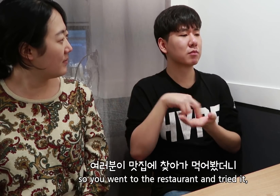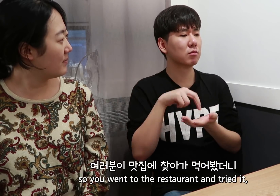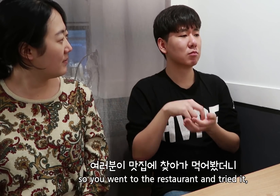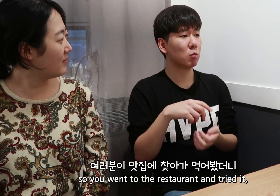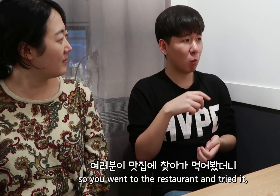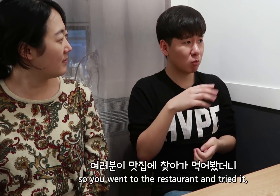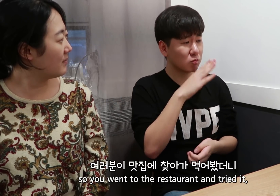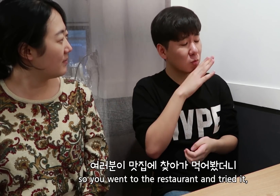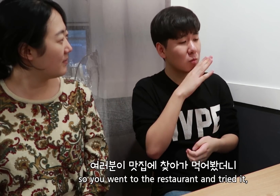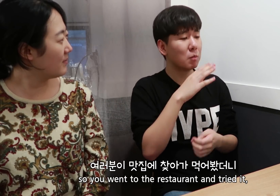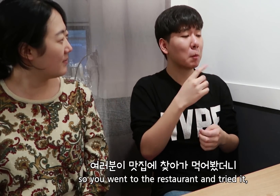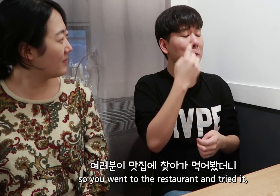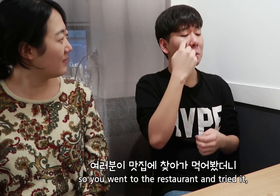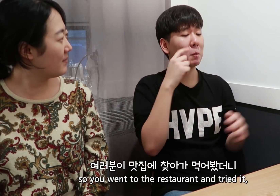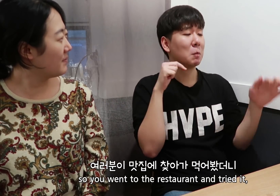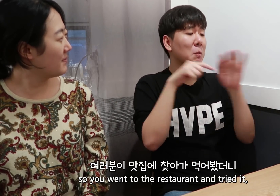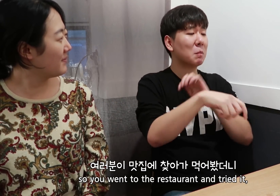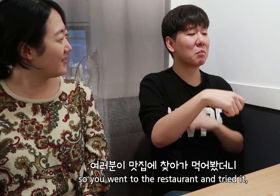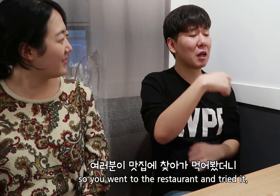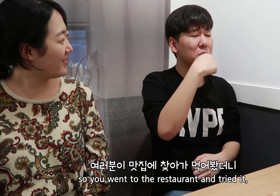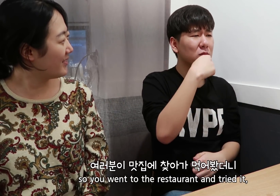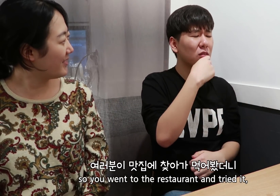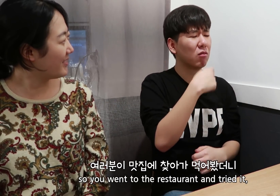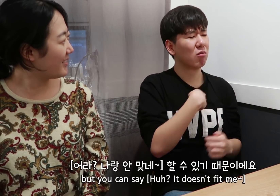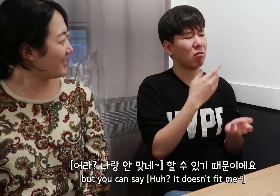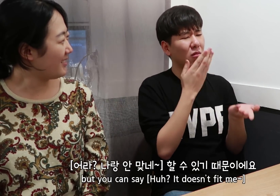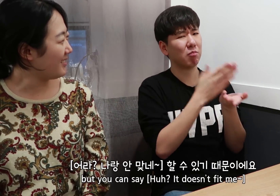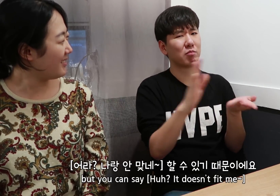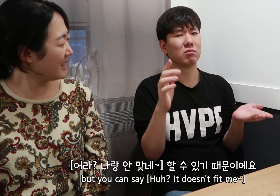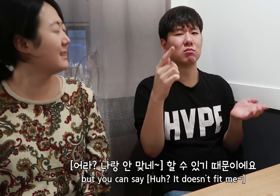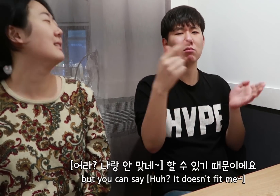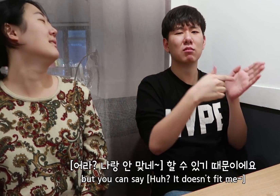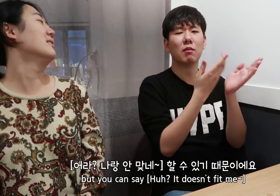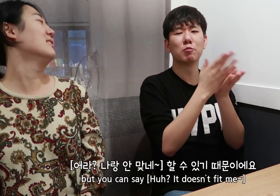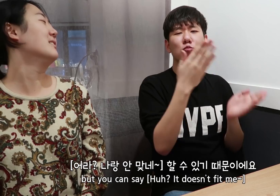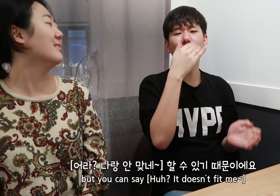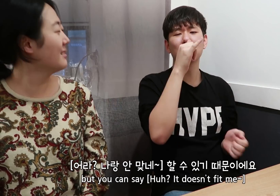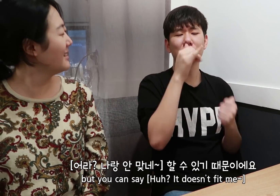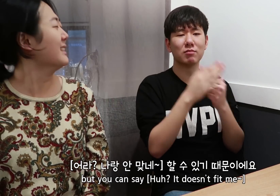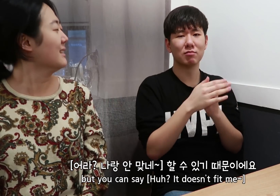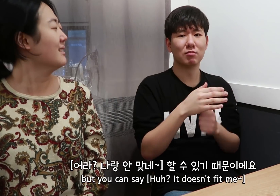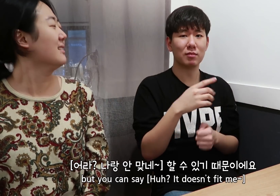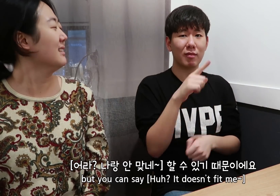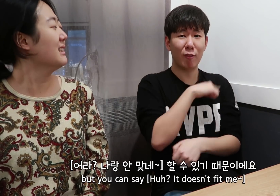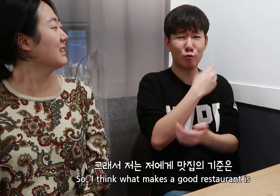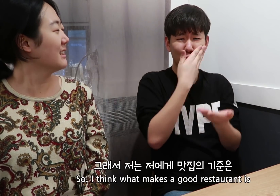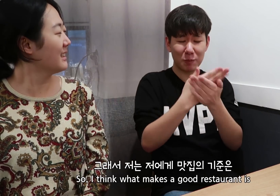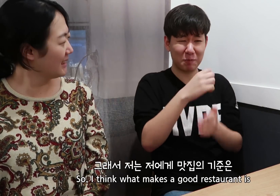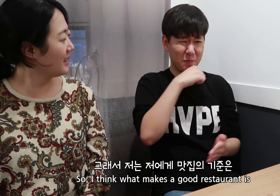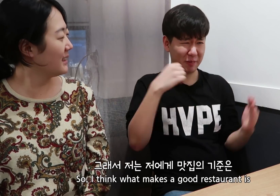so you went to the restaurant and tried it, but you can say ‘Huh? It doesn’t fit me~‘.